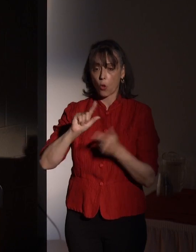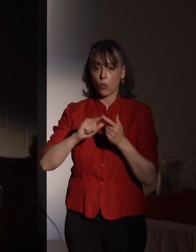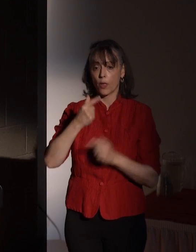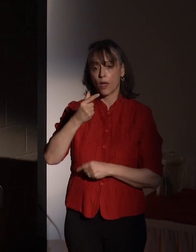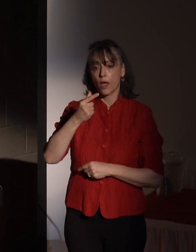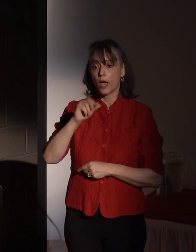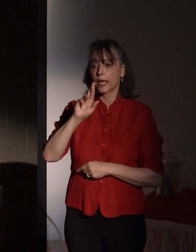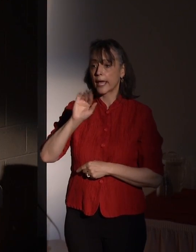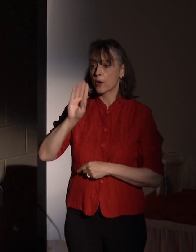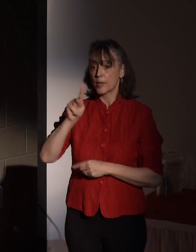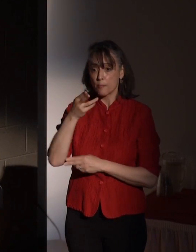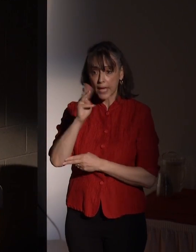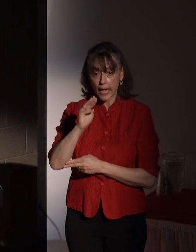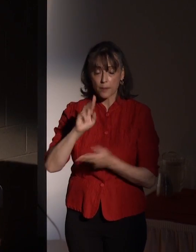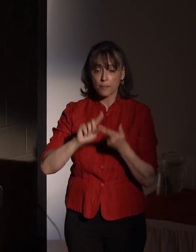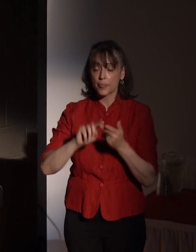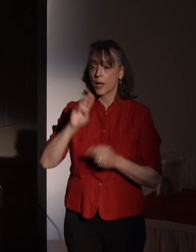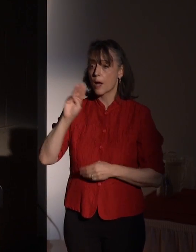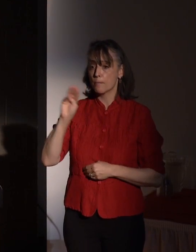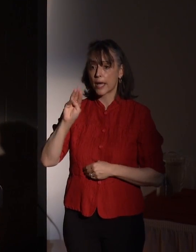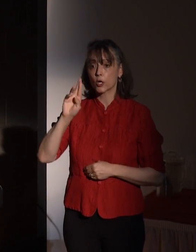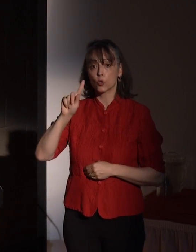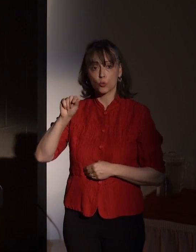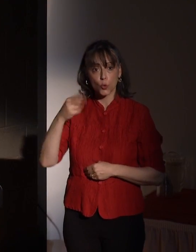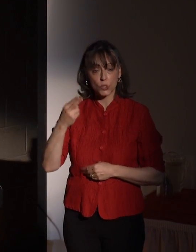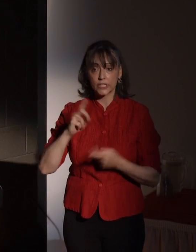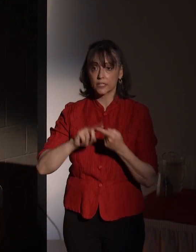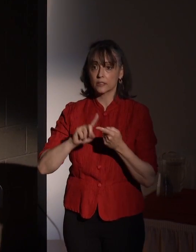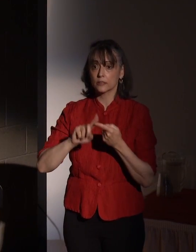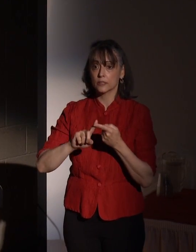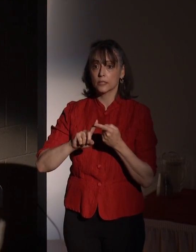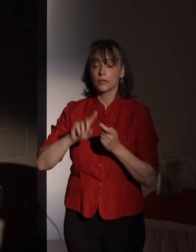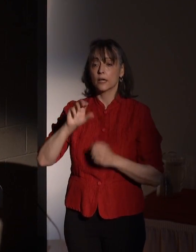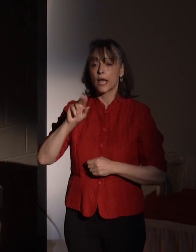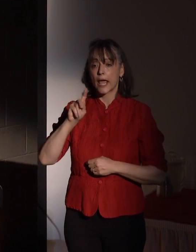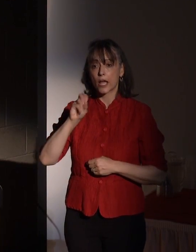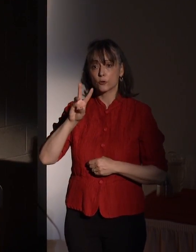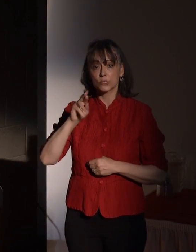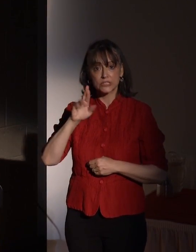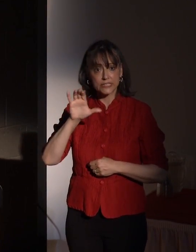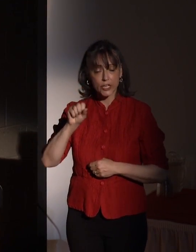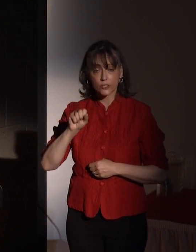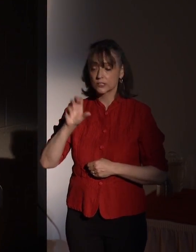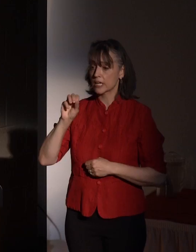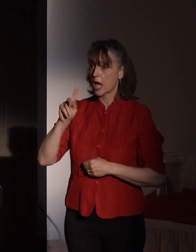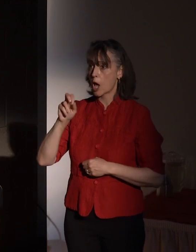Ruhling, Elizabeth Perry, Andreas Savakis, Emerson Fullwood and Ken Reed.